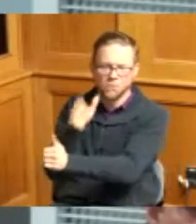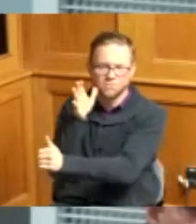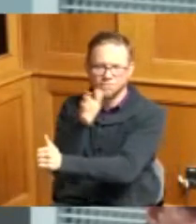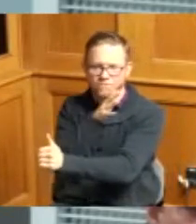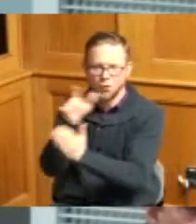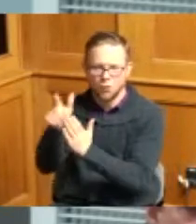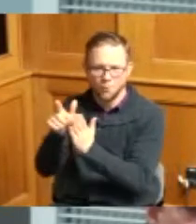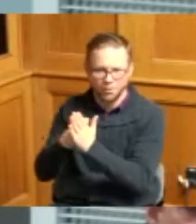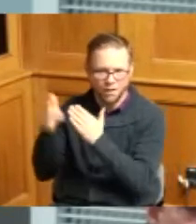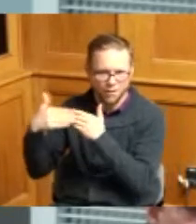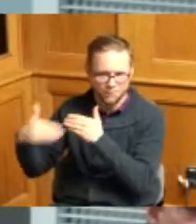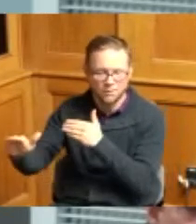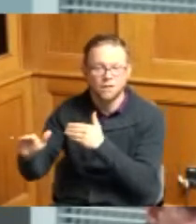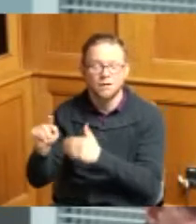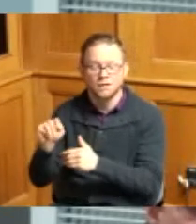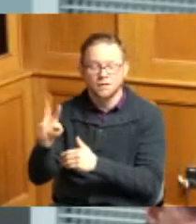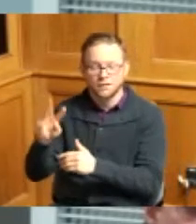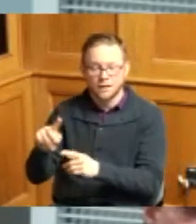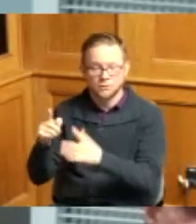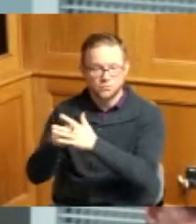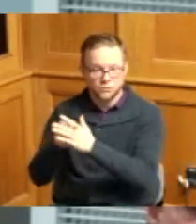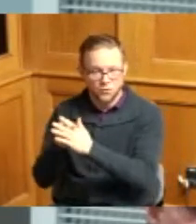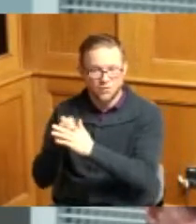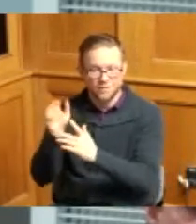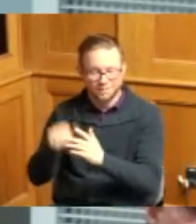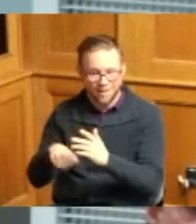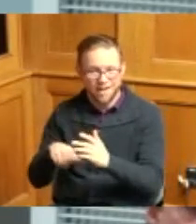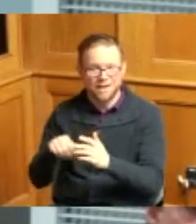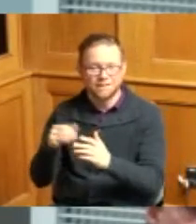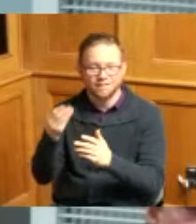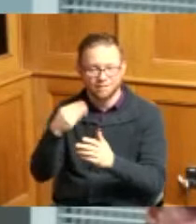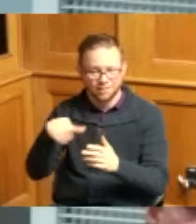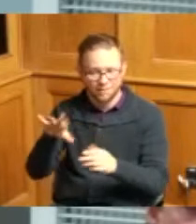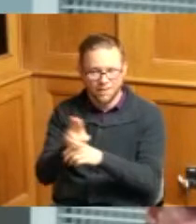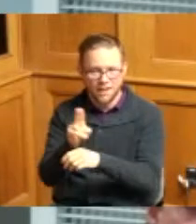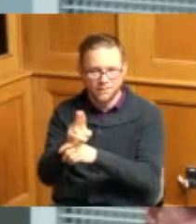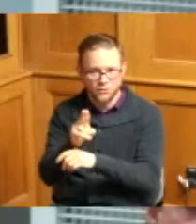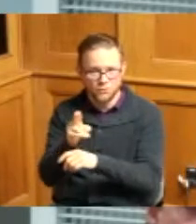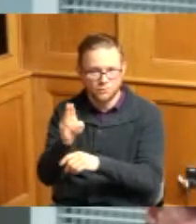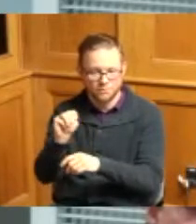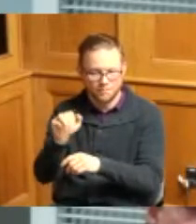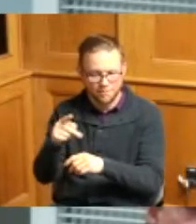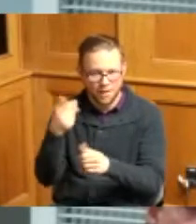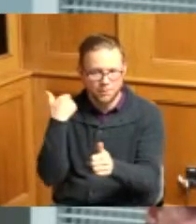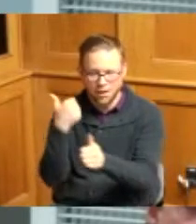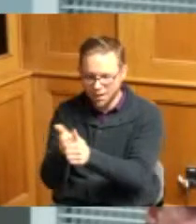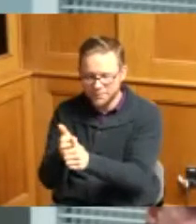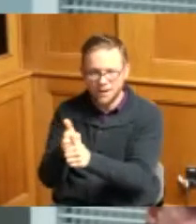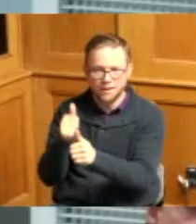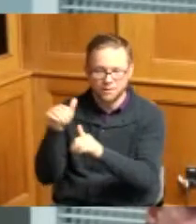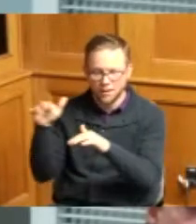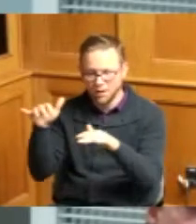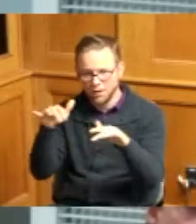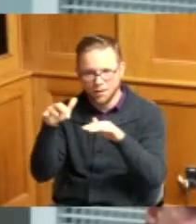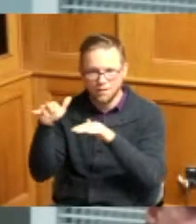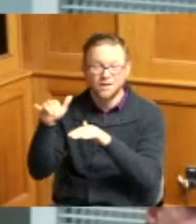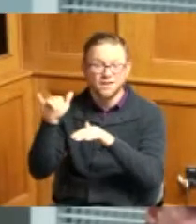when the township started this land use map update and the commercial zoning issue came up